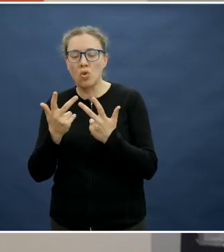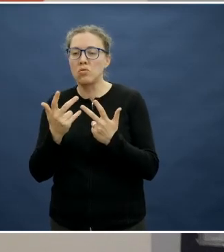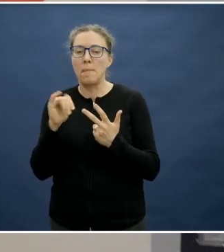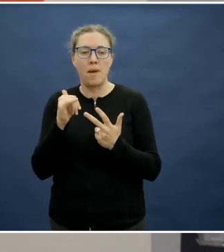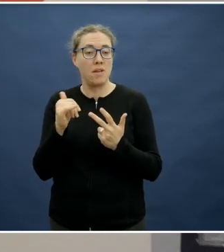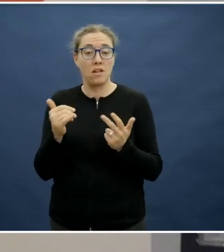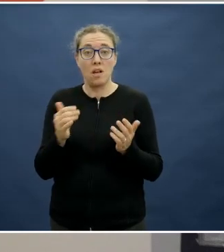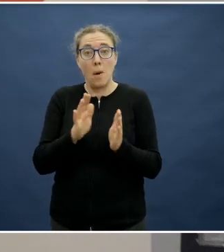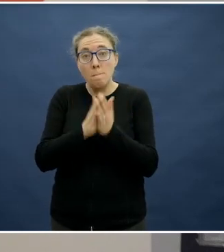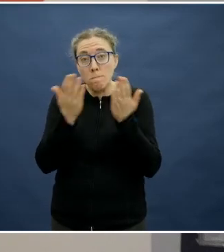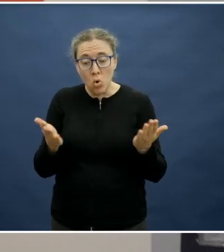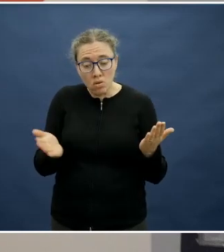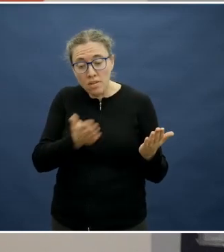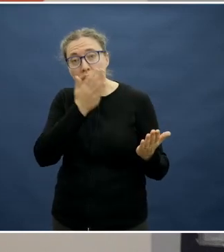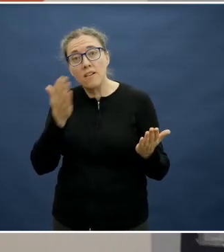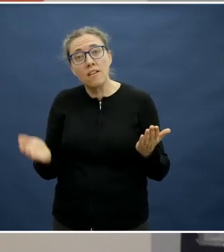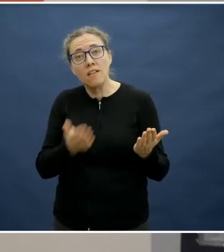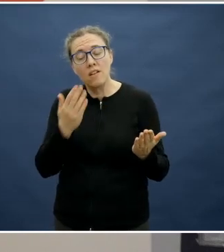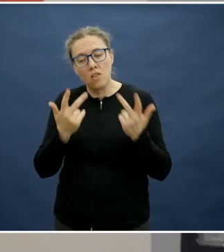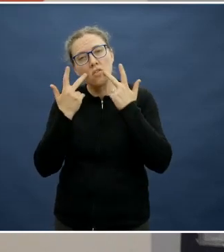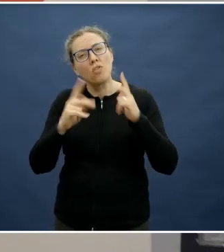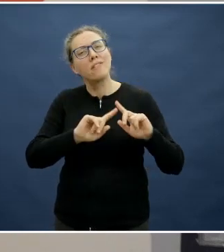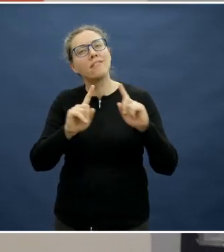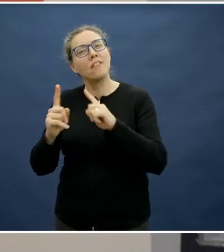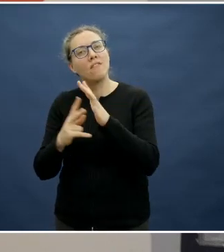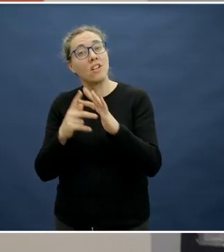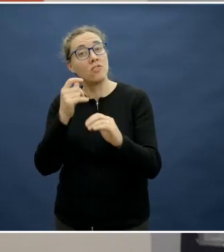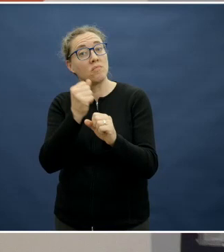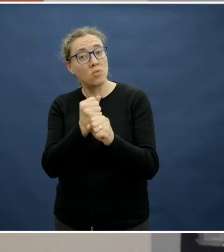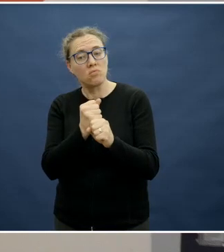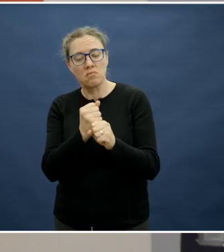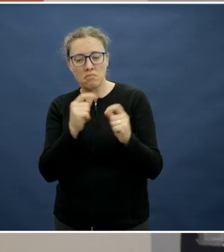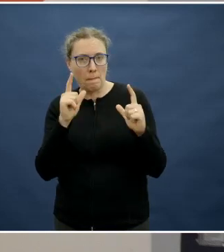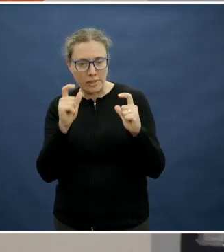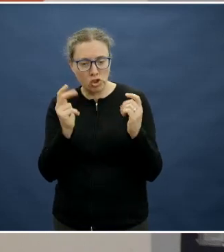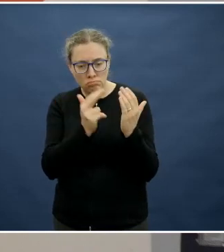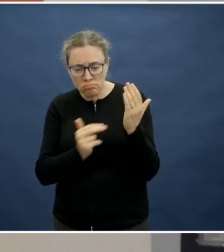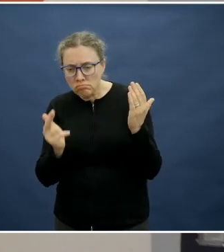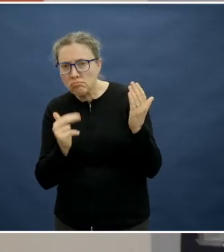picture books that have vegetables and talk about the different properties of vegetables